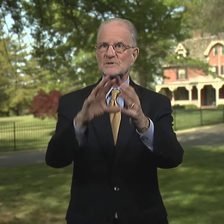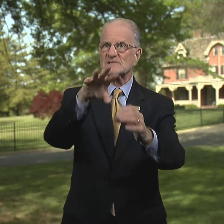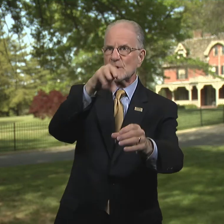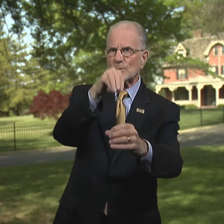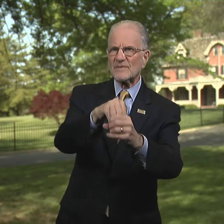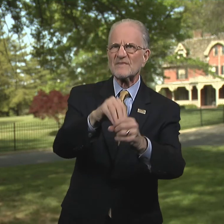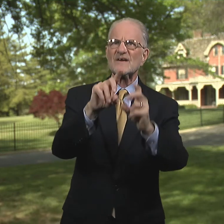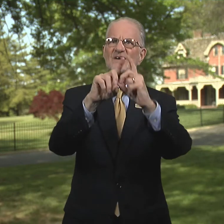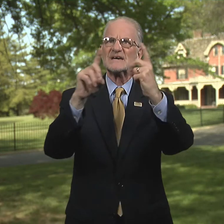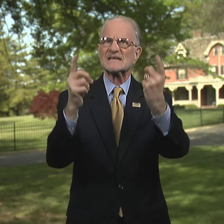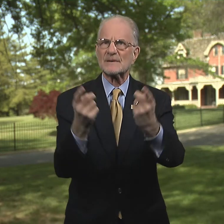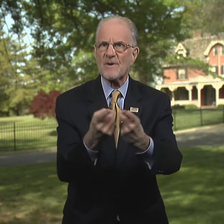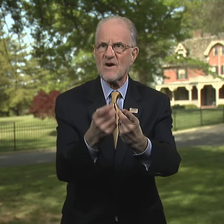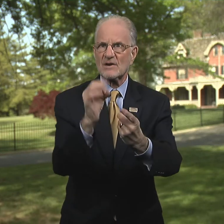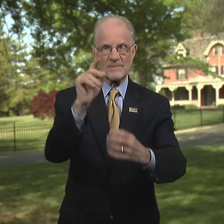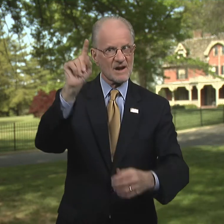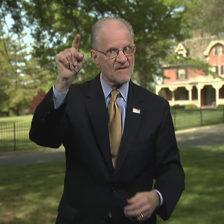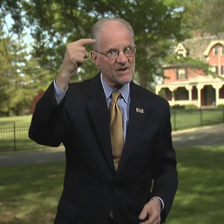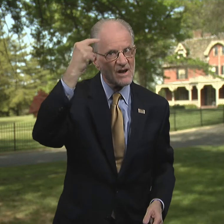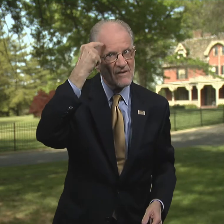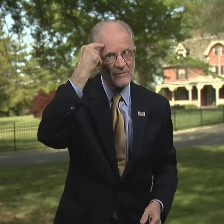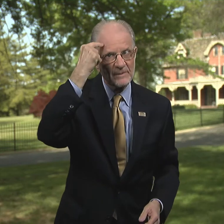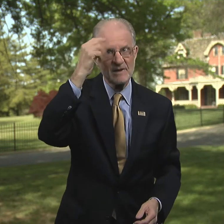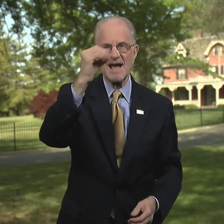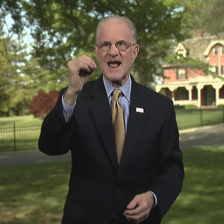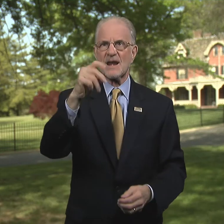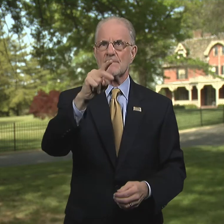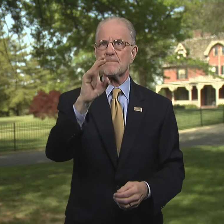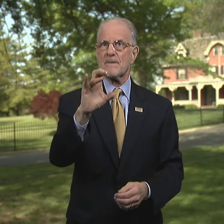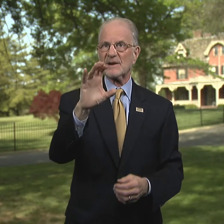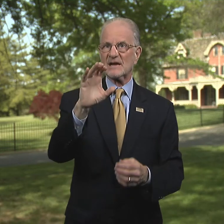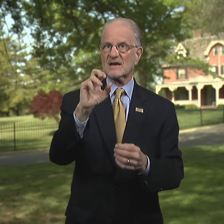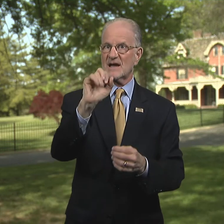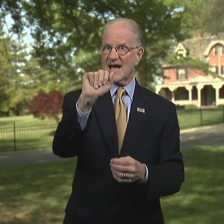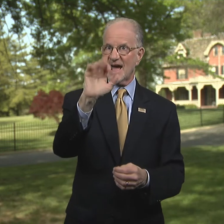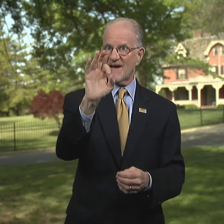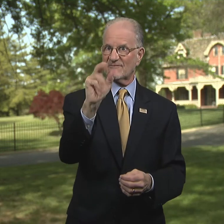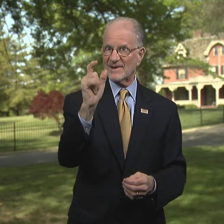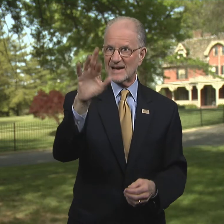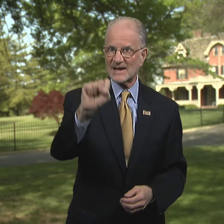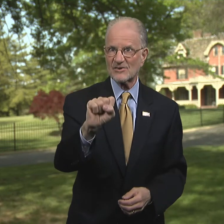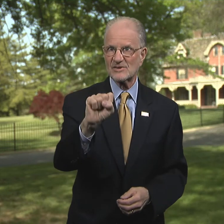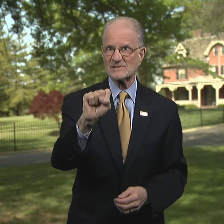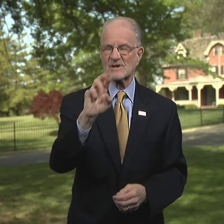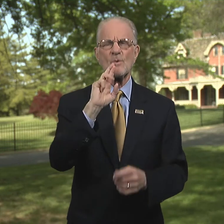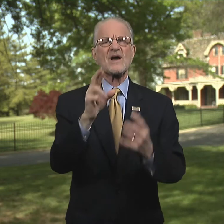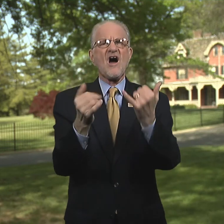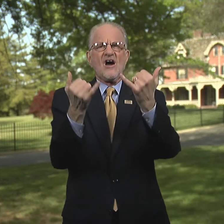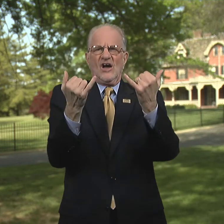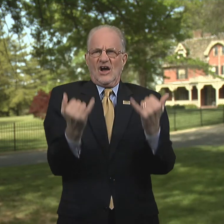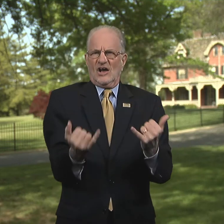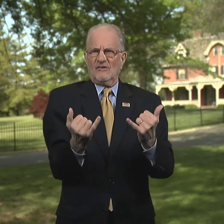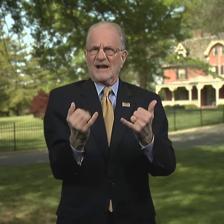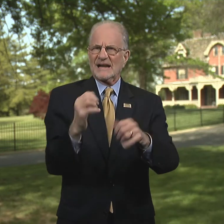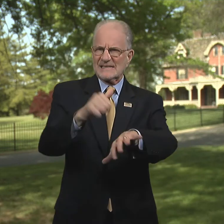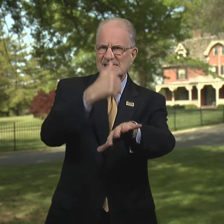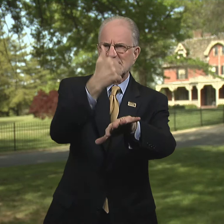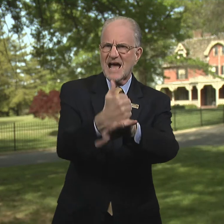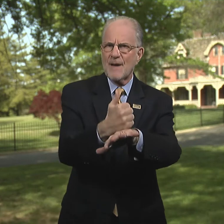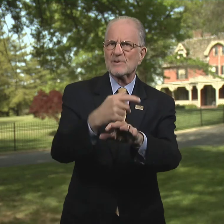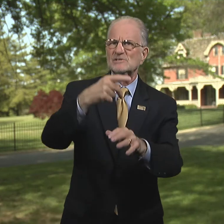within the Department of Government and Public Affairs.